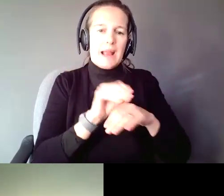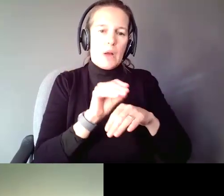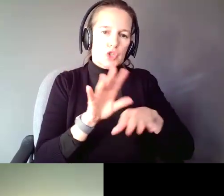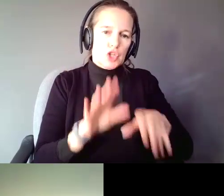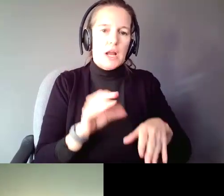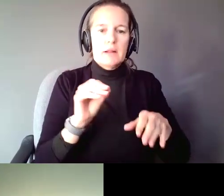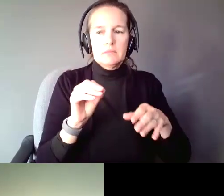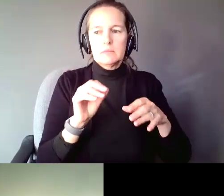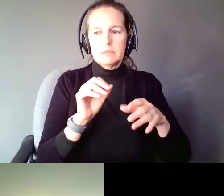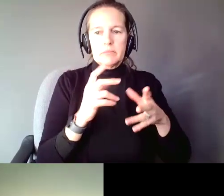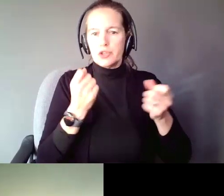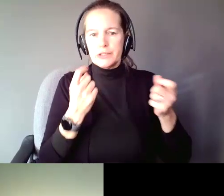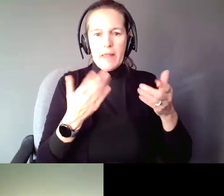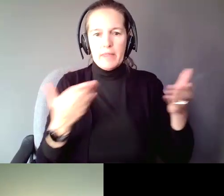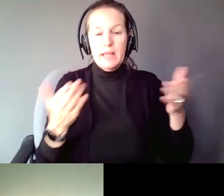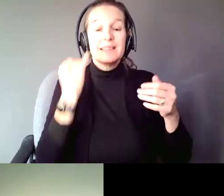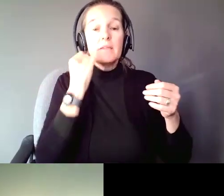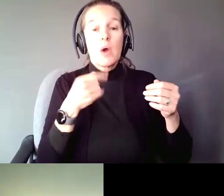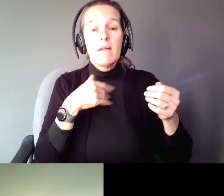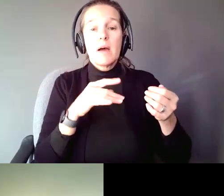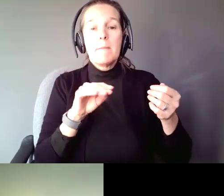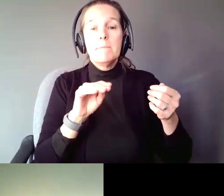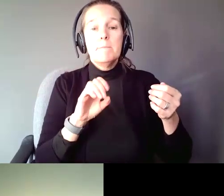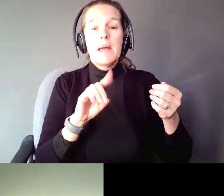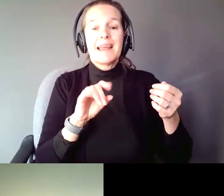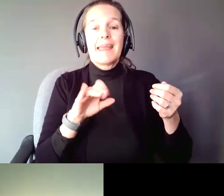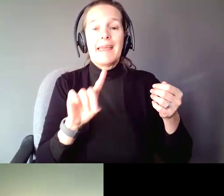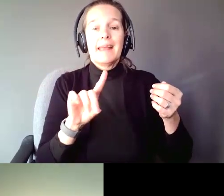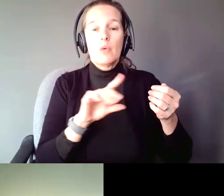If you have a Medicaid Waiver where you work with a Center for Independent Living,